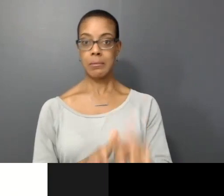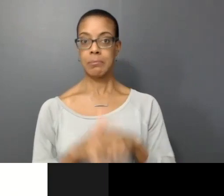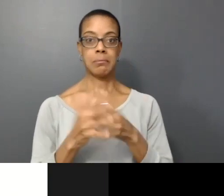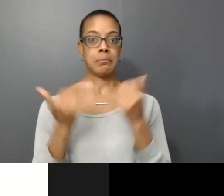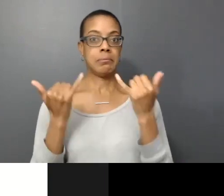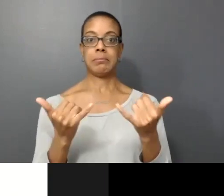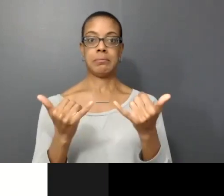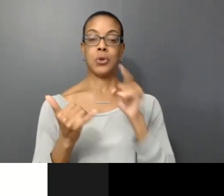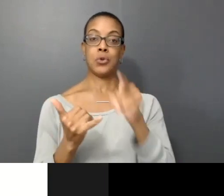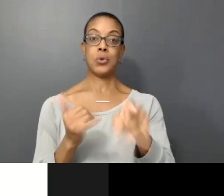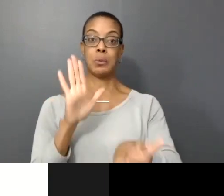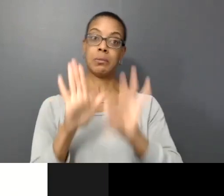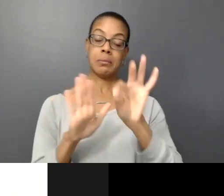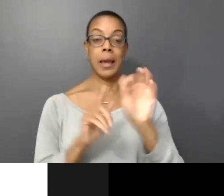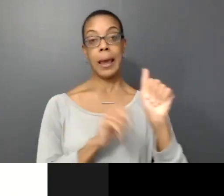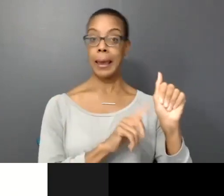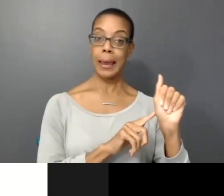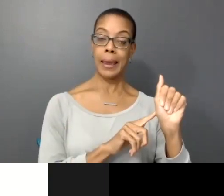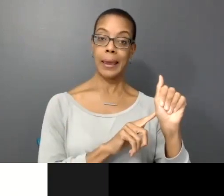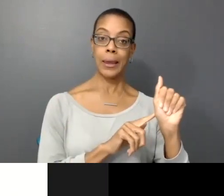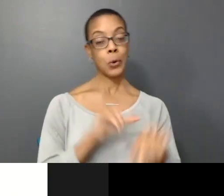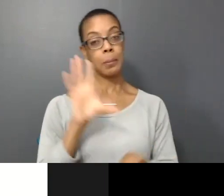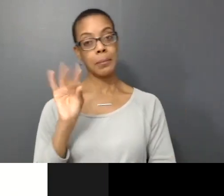You've chosen B.